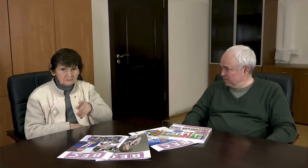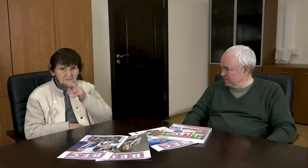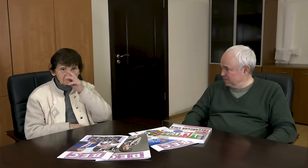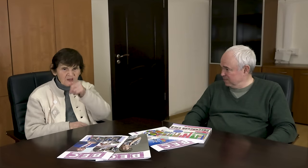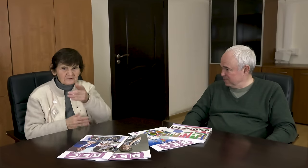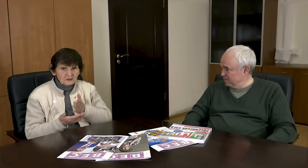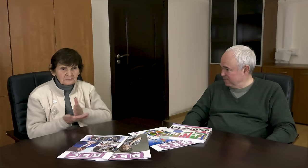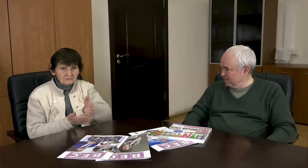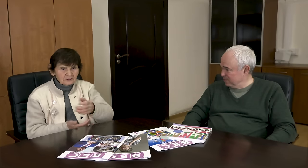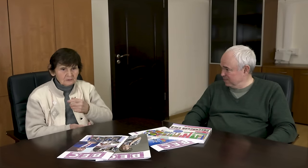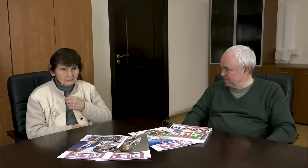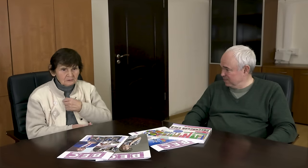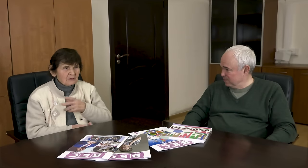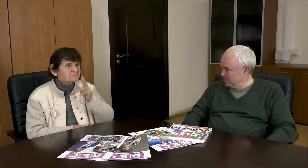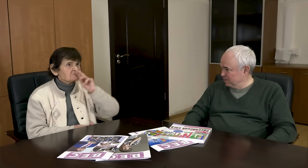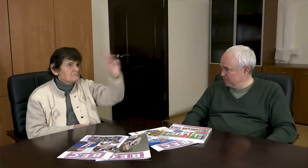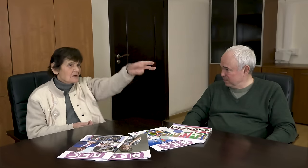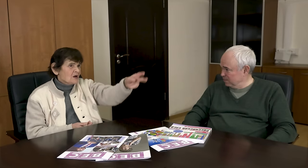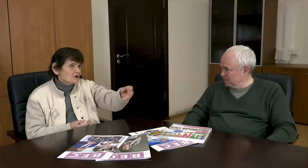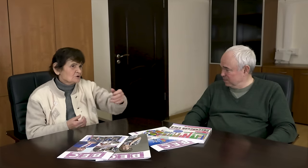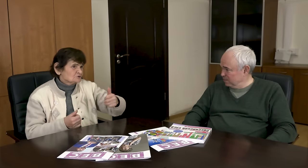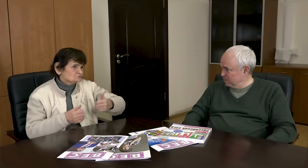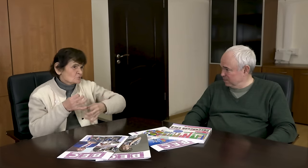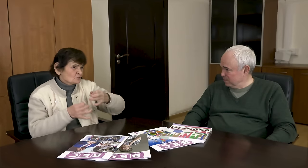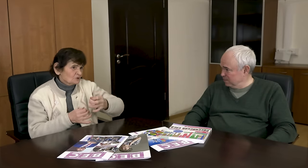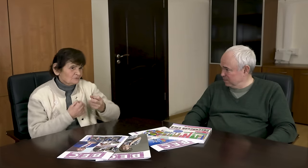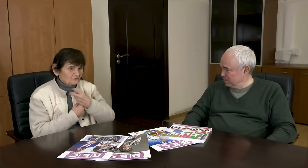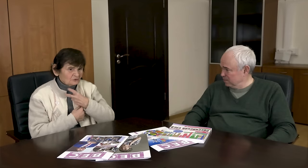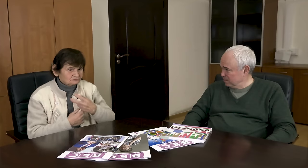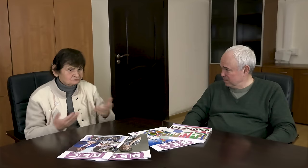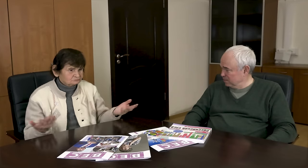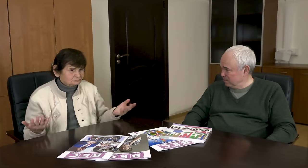He said that I was walking on the wrong route and complained to the judge. I was expelled.